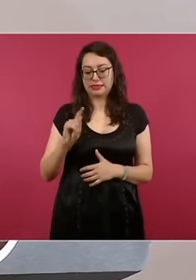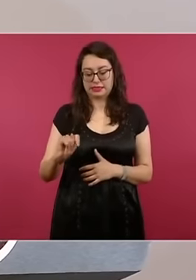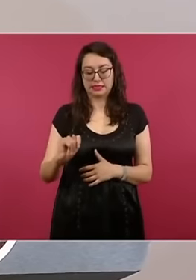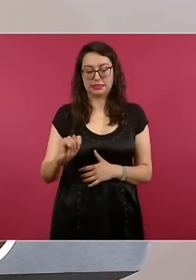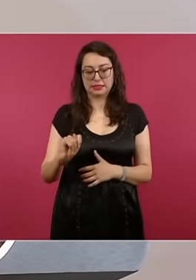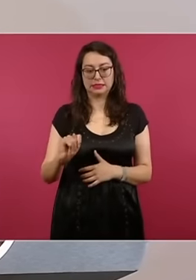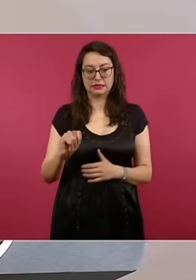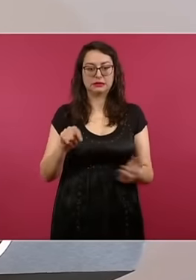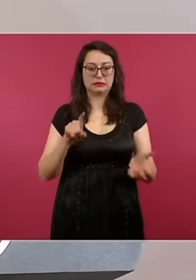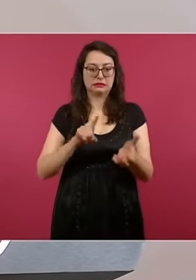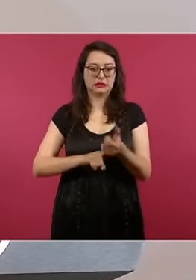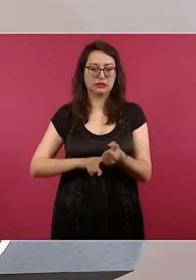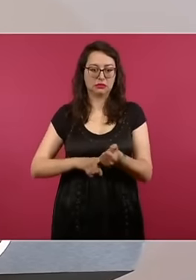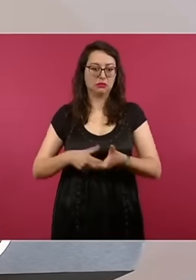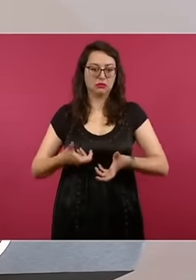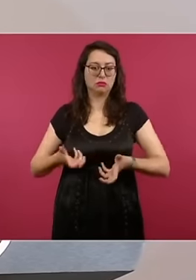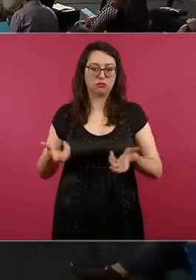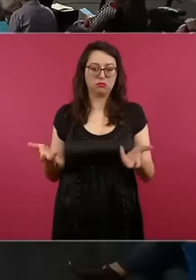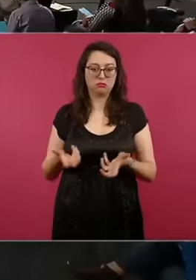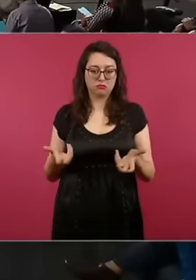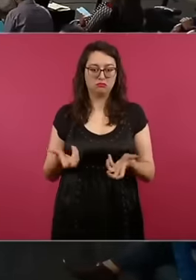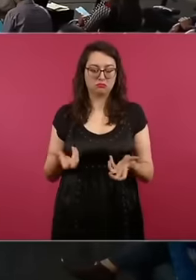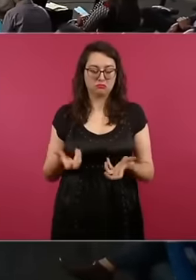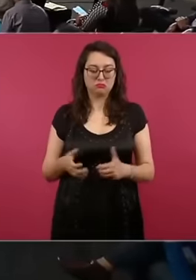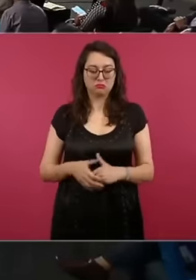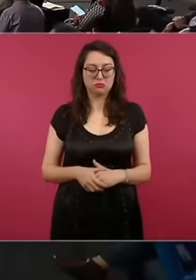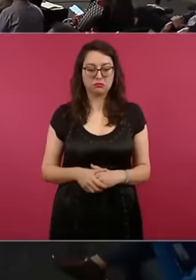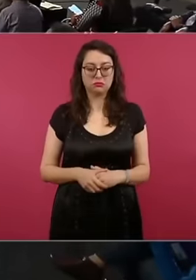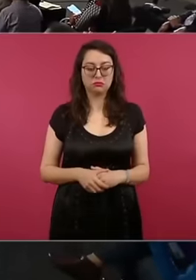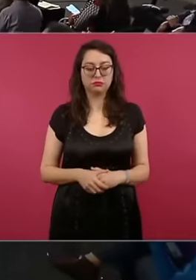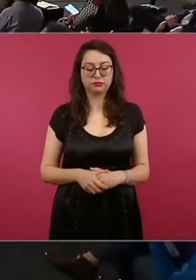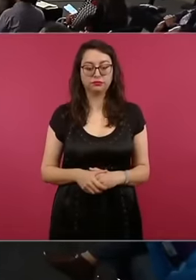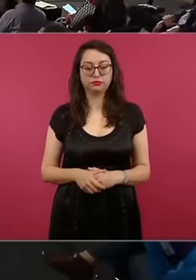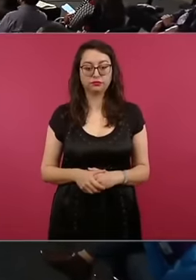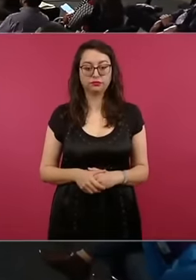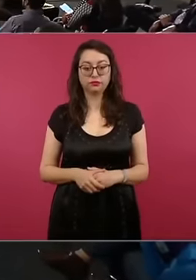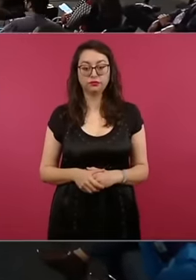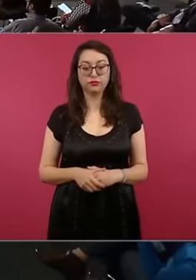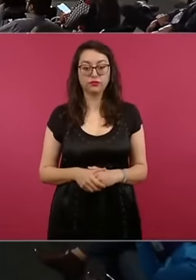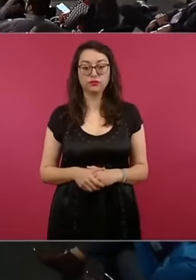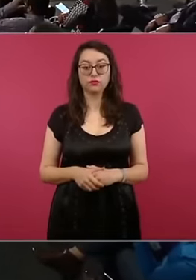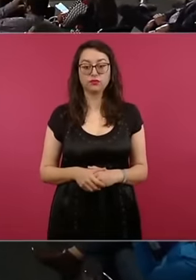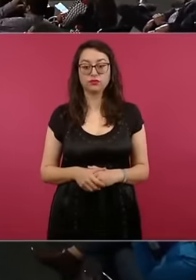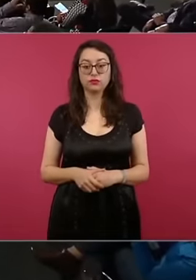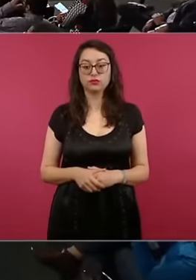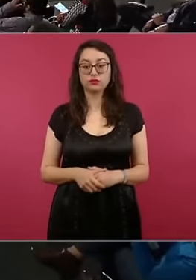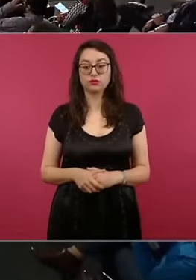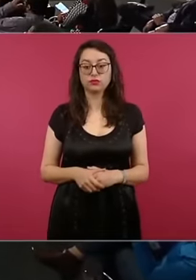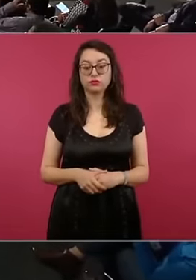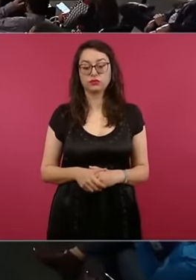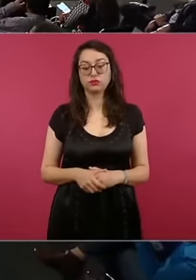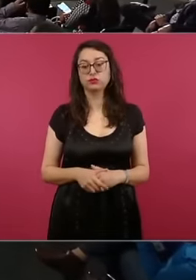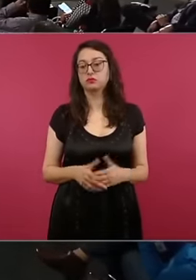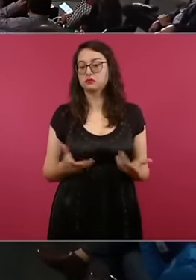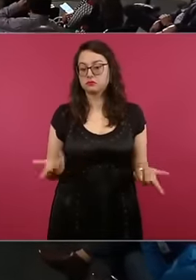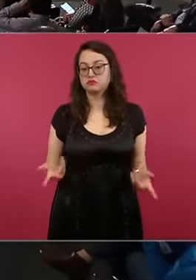uh they are going to be available both from the east center that is in Guanajuato but also here in